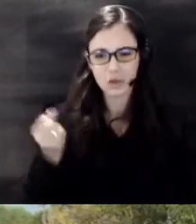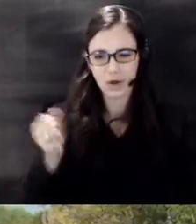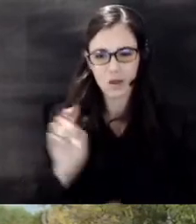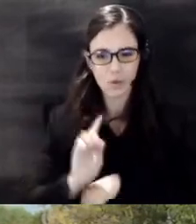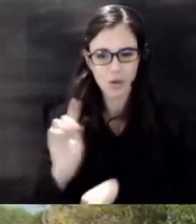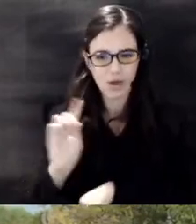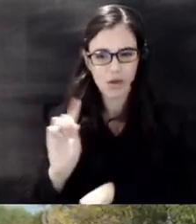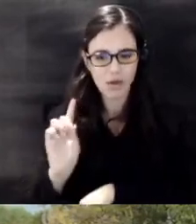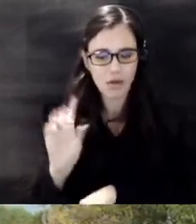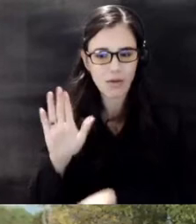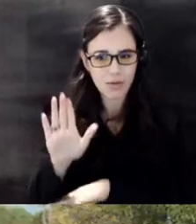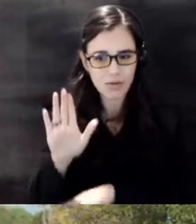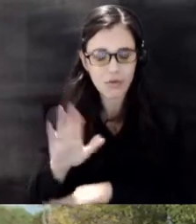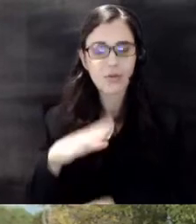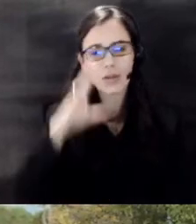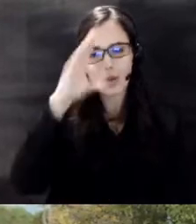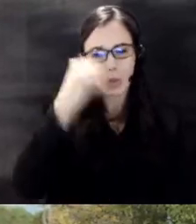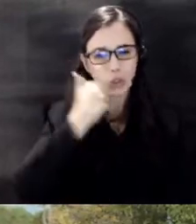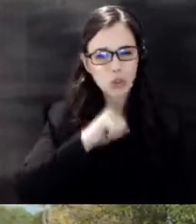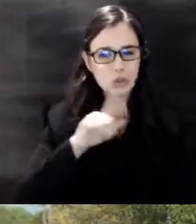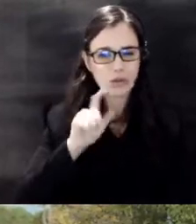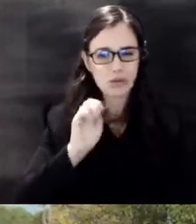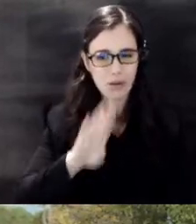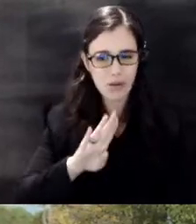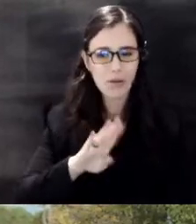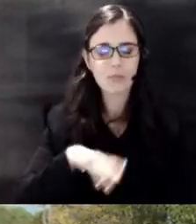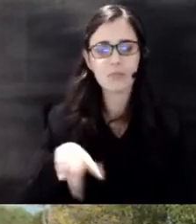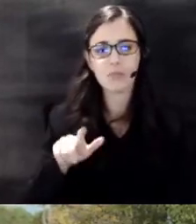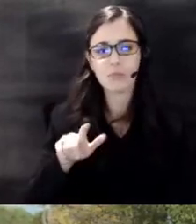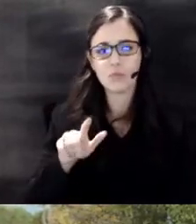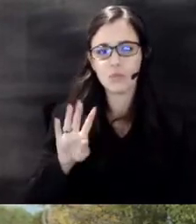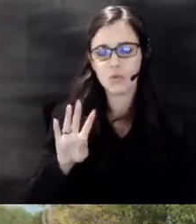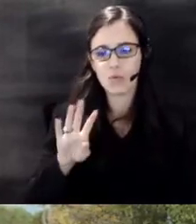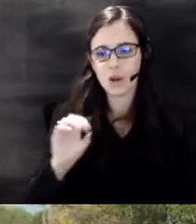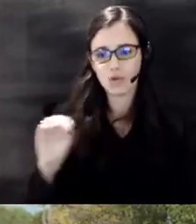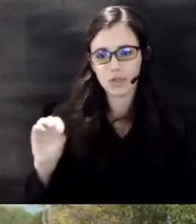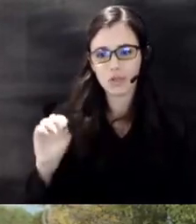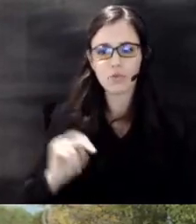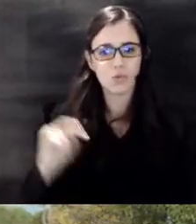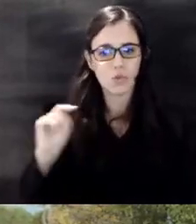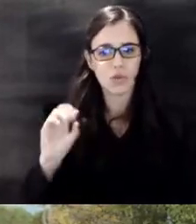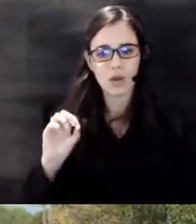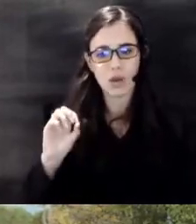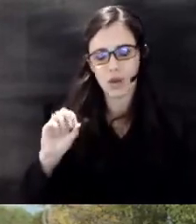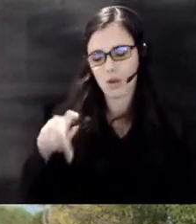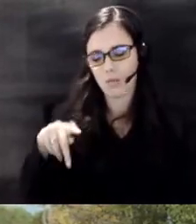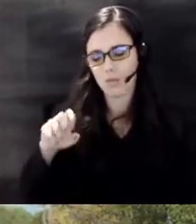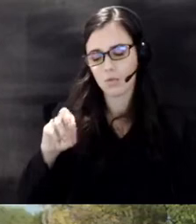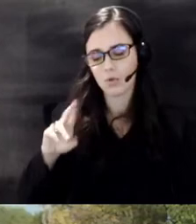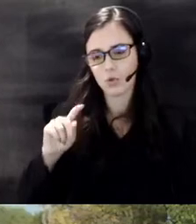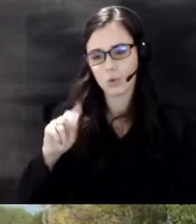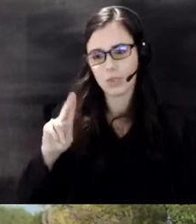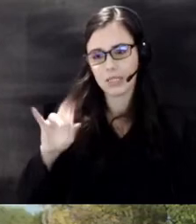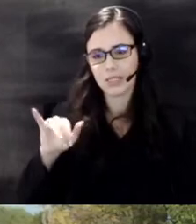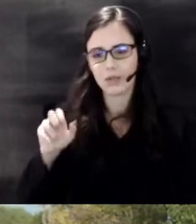at the Boys and Girls Club 2400 North Opportunity Drive that meeting will be from one to three and